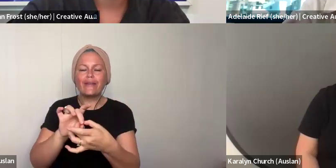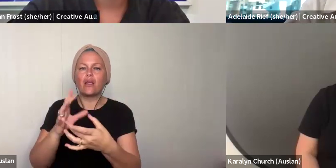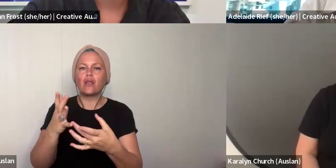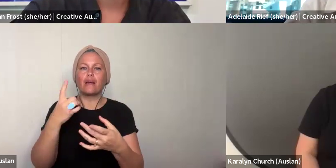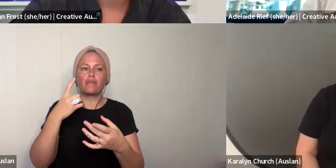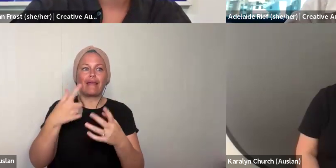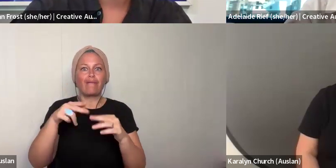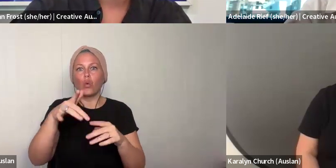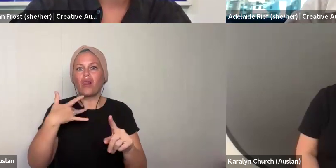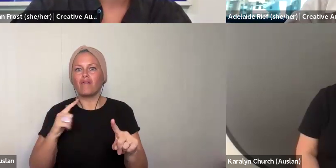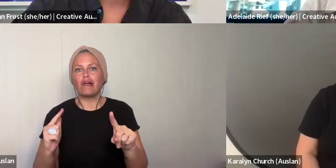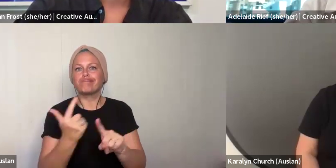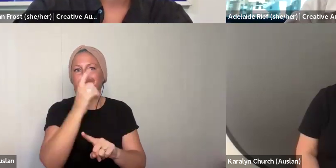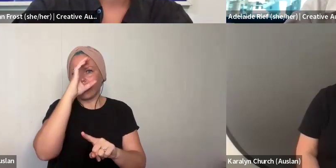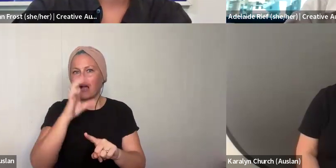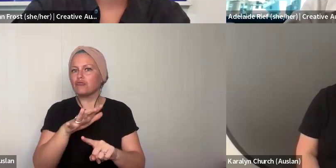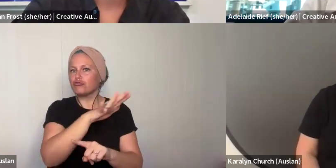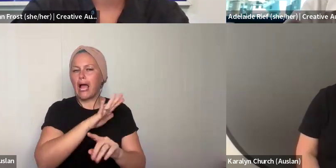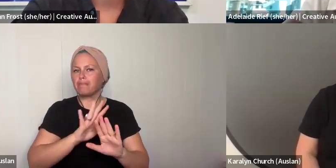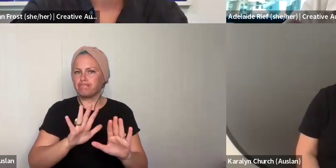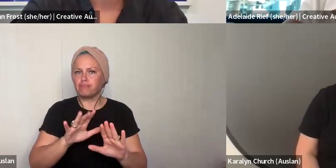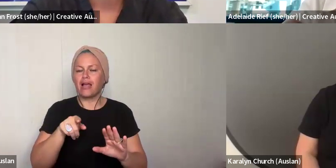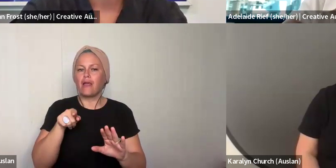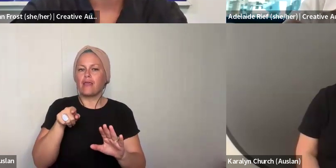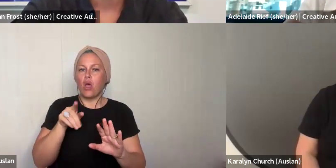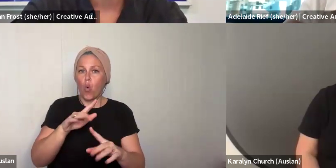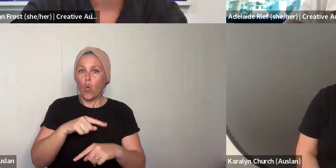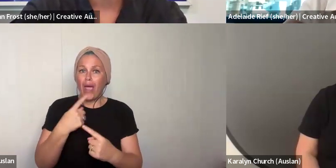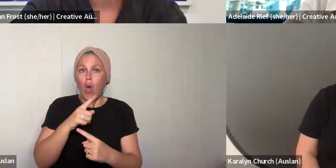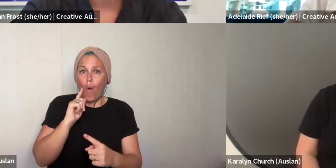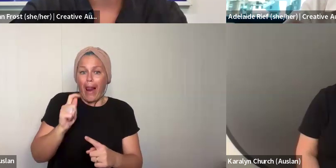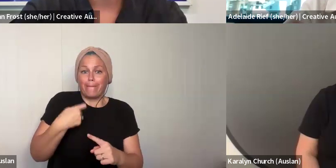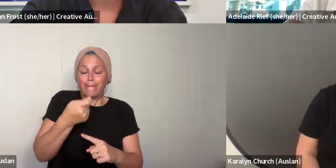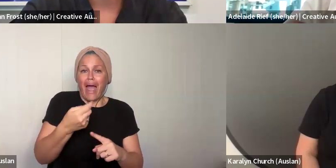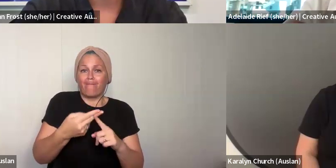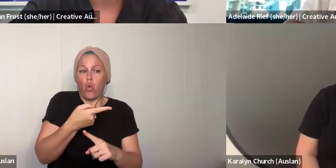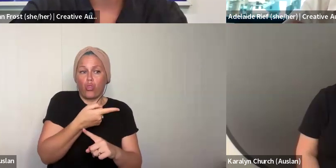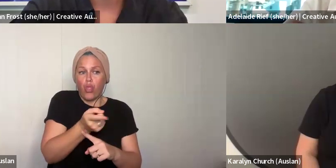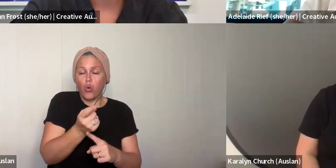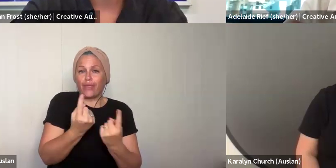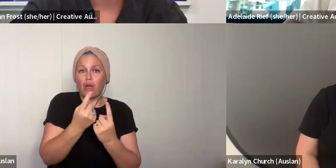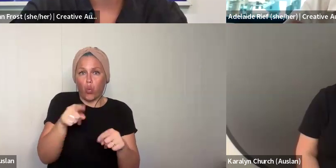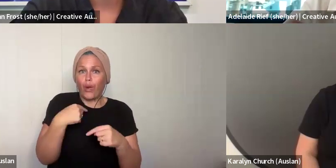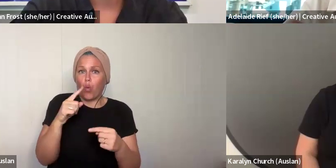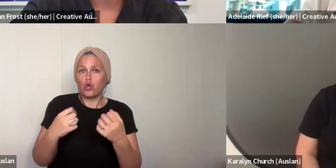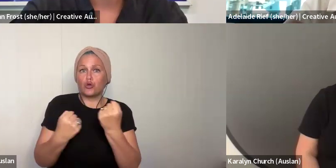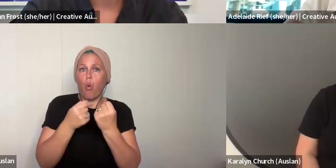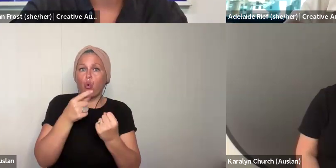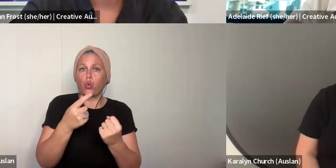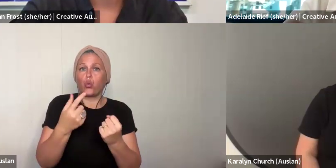include things like any access services that you might need. It does not include childcare. It does not include any access support you might need for digital